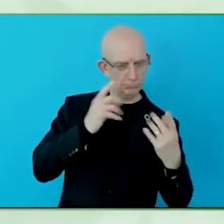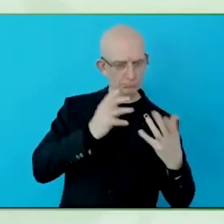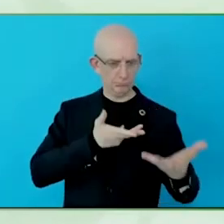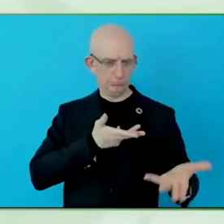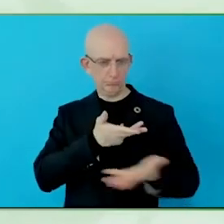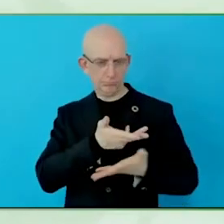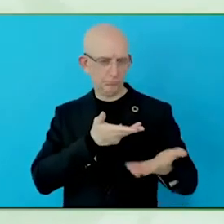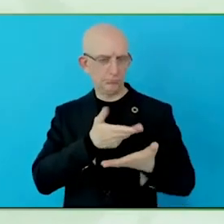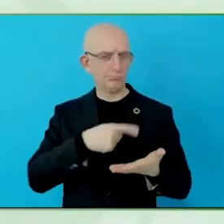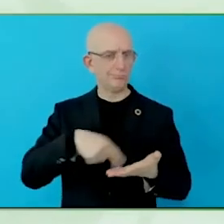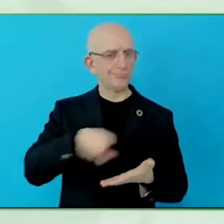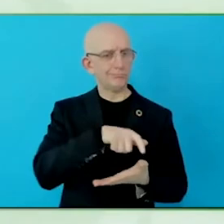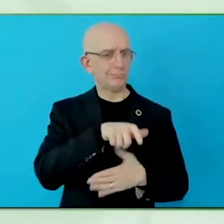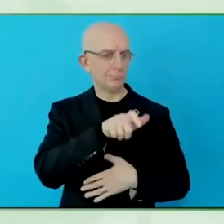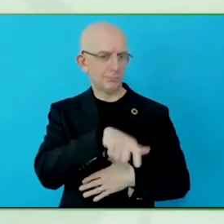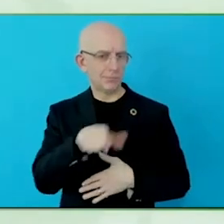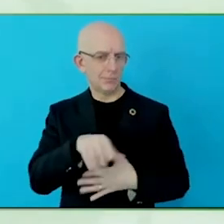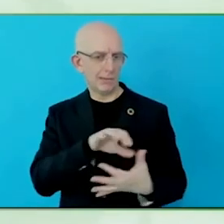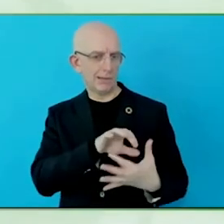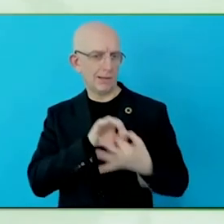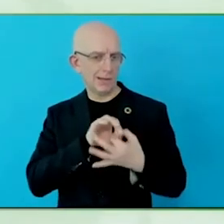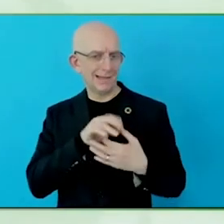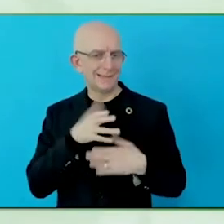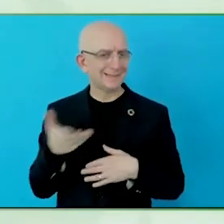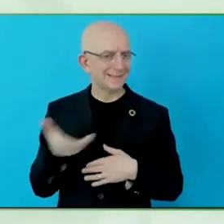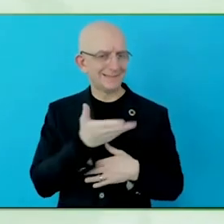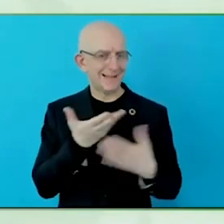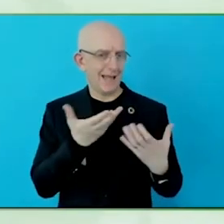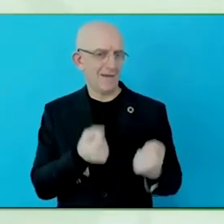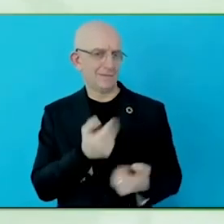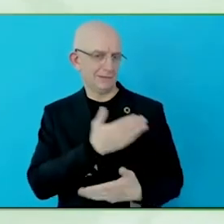digital operations, we have been invading access ability in all of